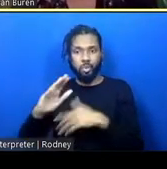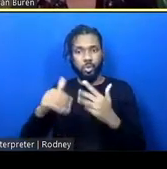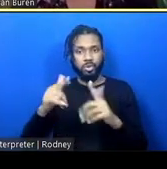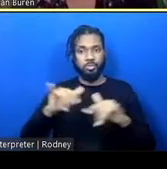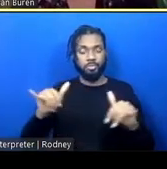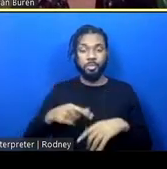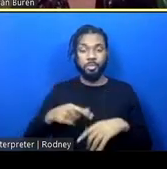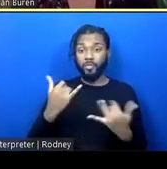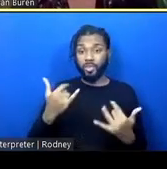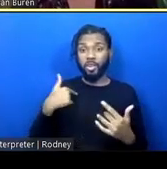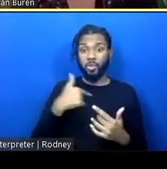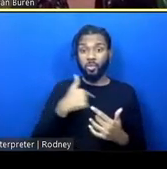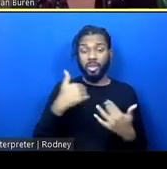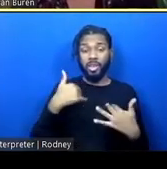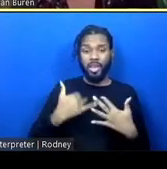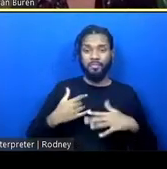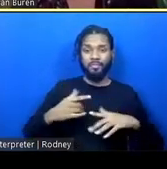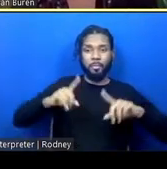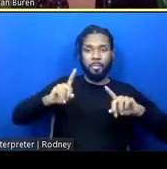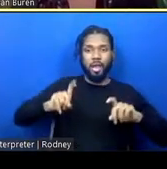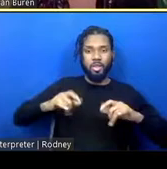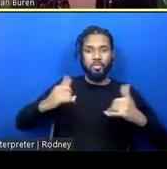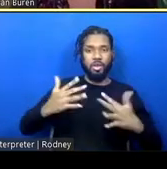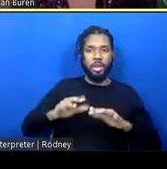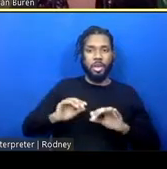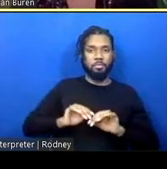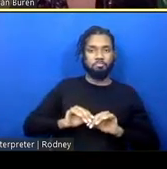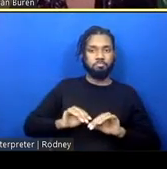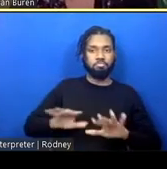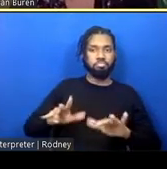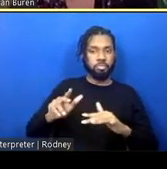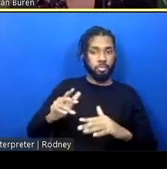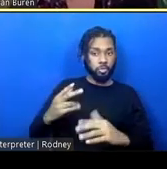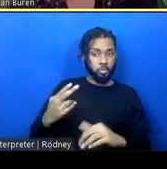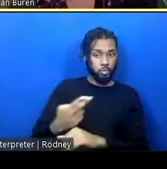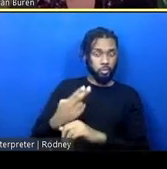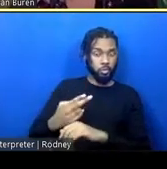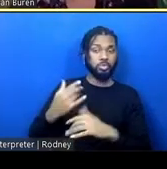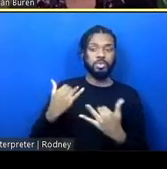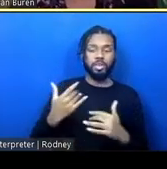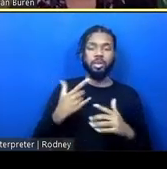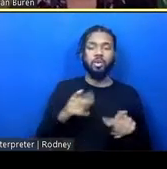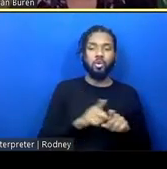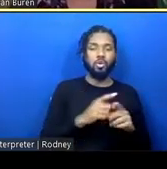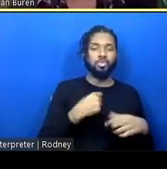a pilot is in the field being used, and we are now working on the business model to begin to produce these at scale.